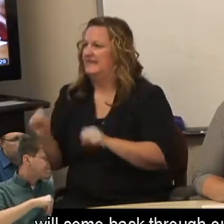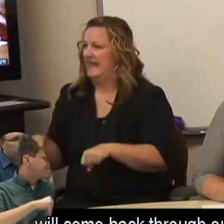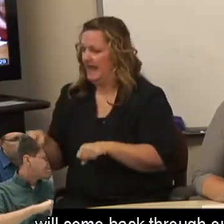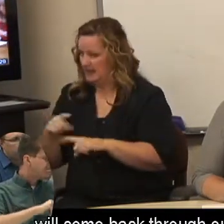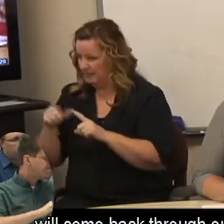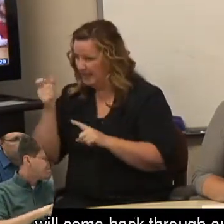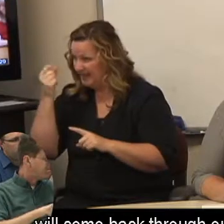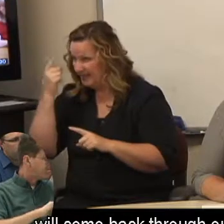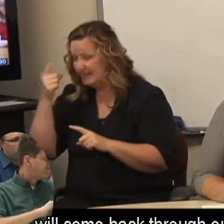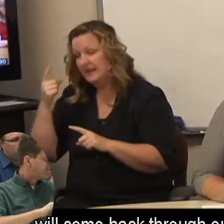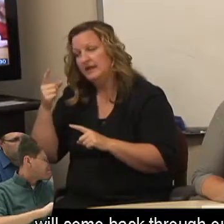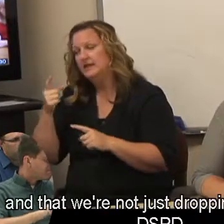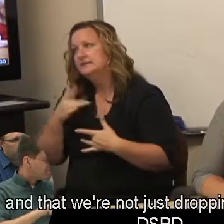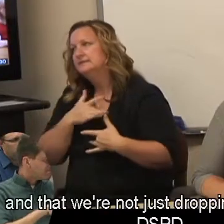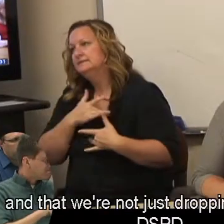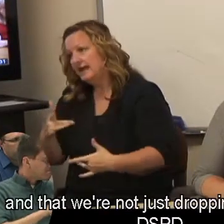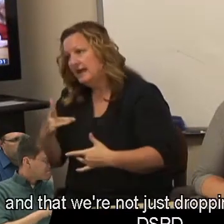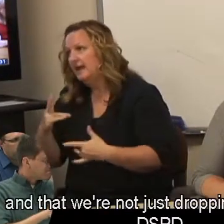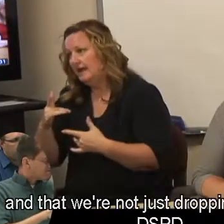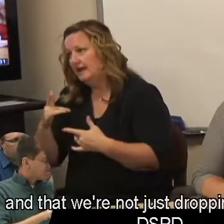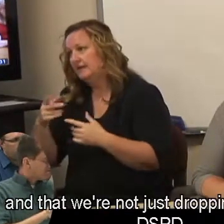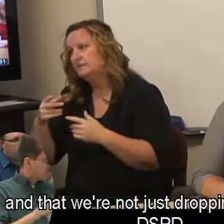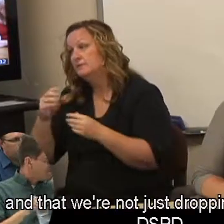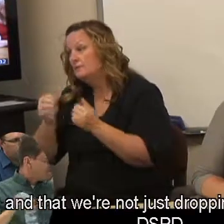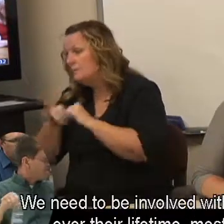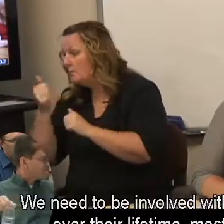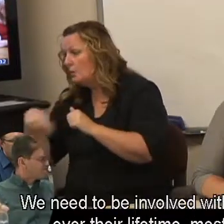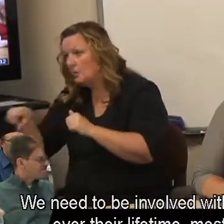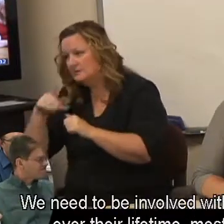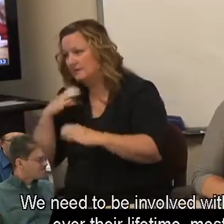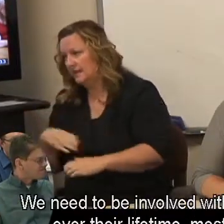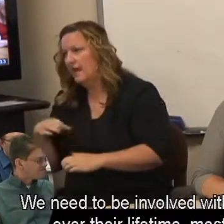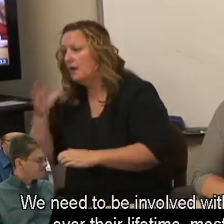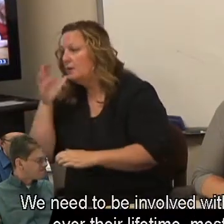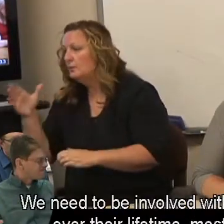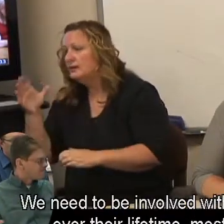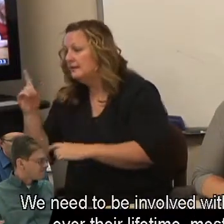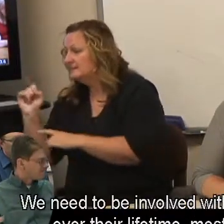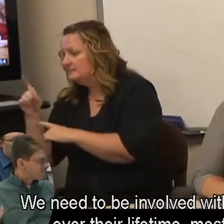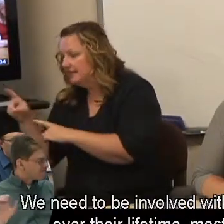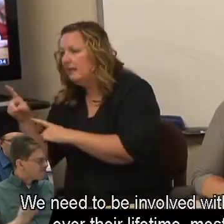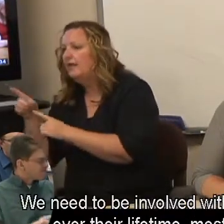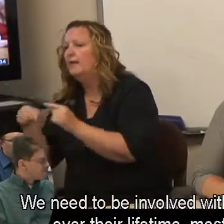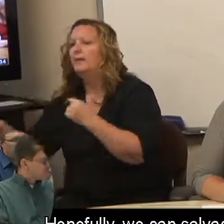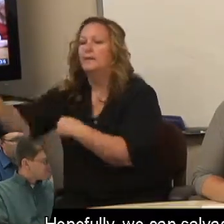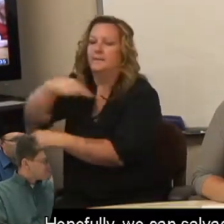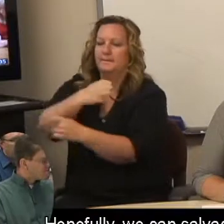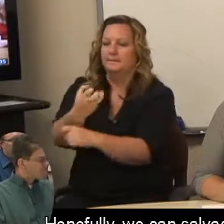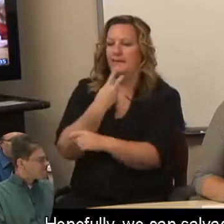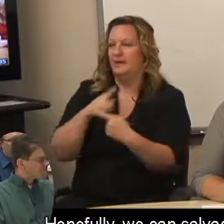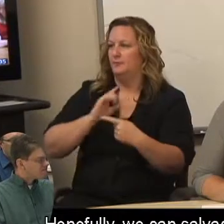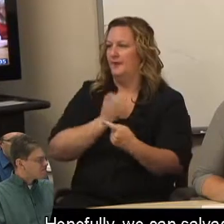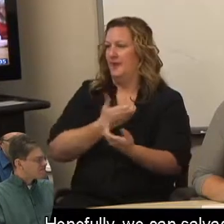will come back through our agency and that we're not just dropping them off to DSPD. We need to be involved with their case over their lifetime, most likely. Hopefully, we can salvage a job.